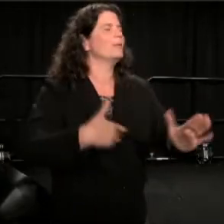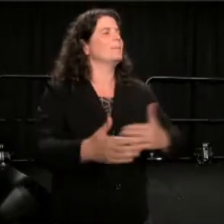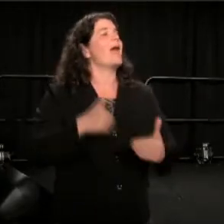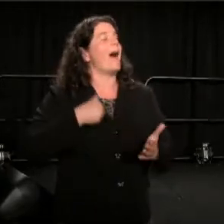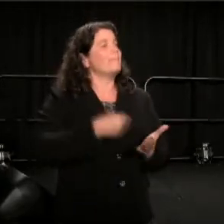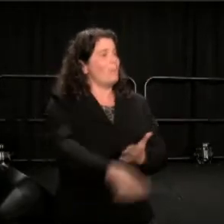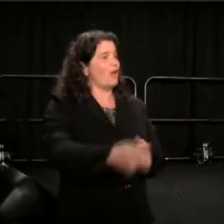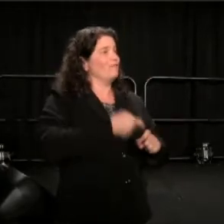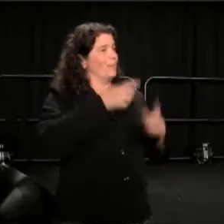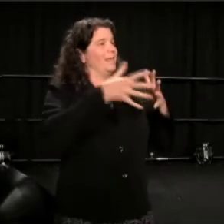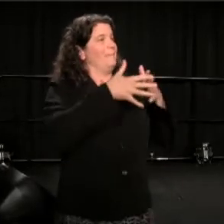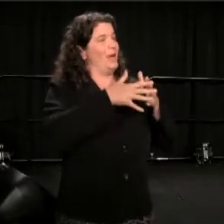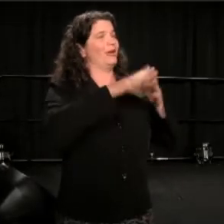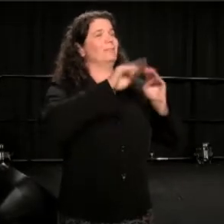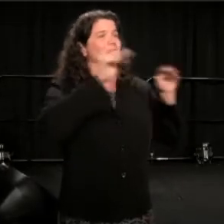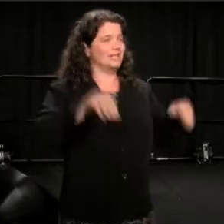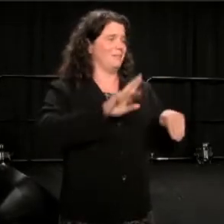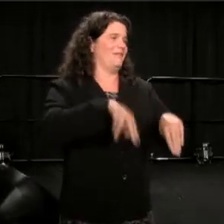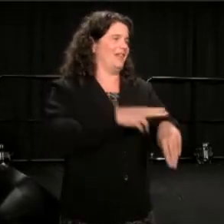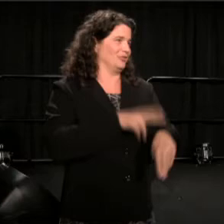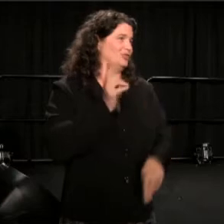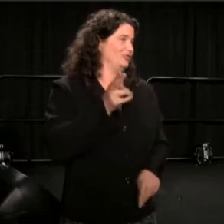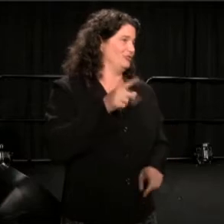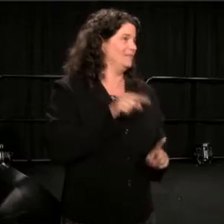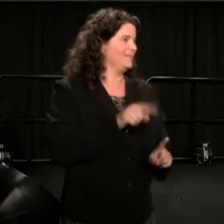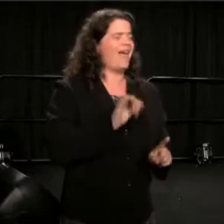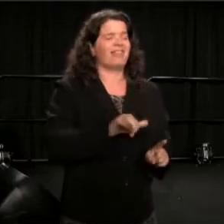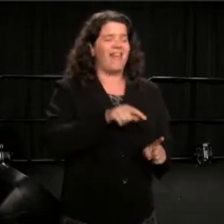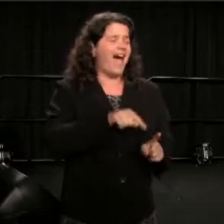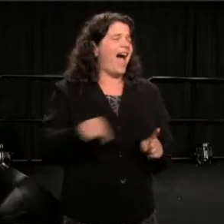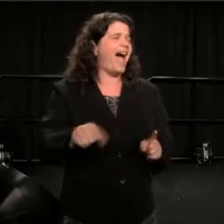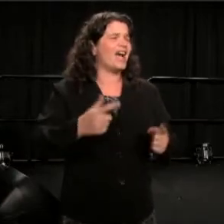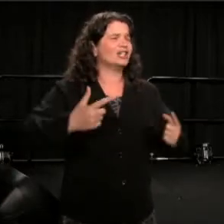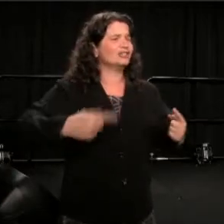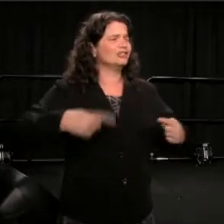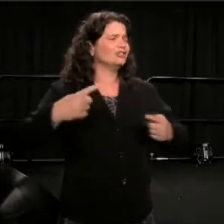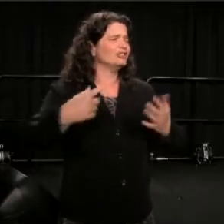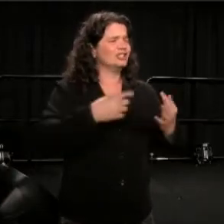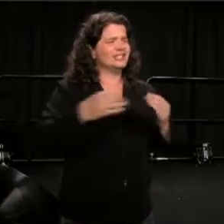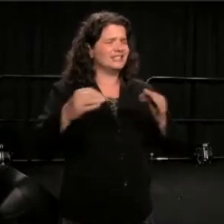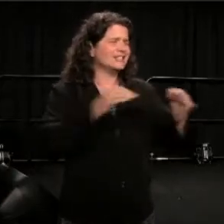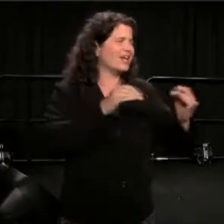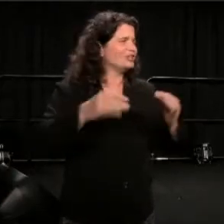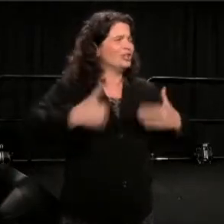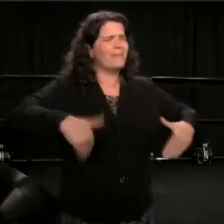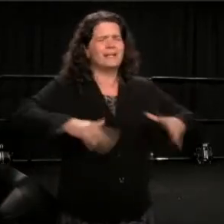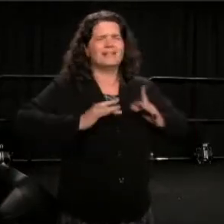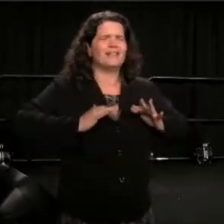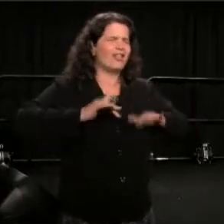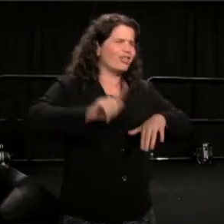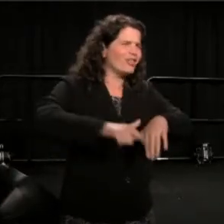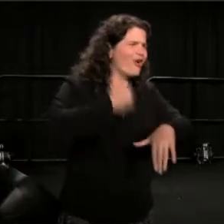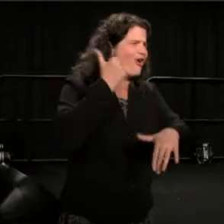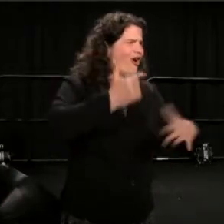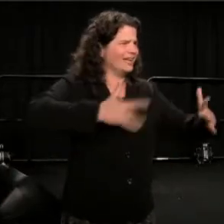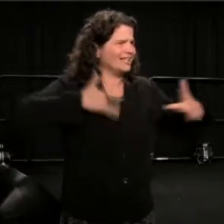It was a long, exciting talking, sharing of ideas.